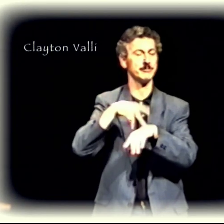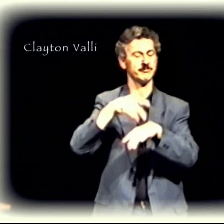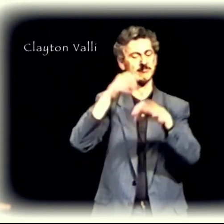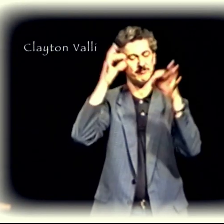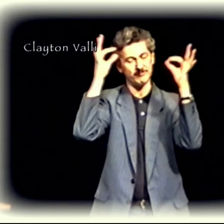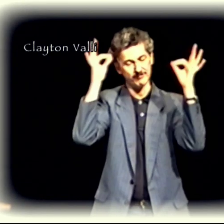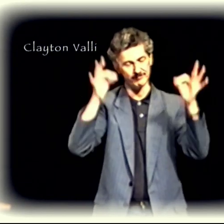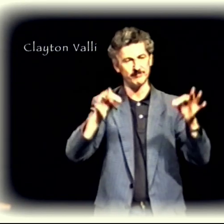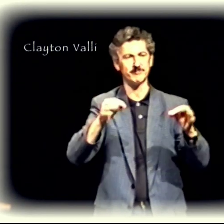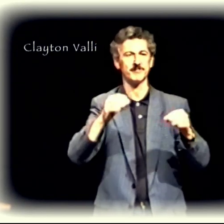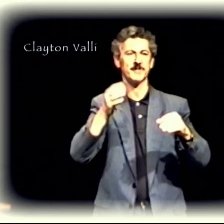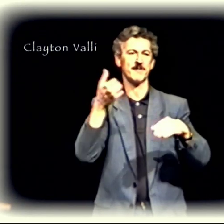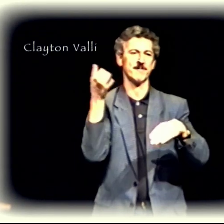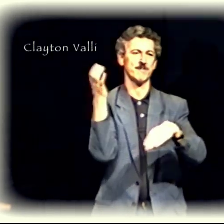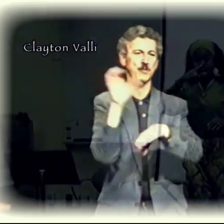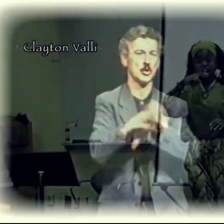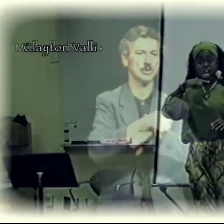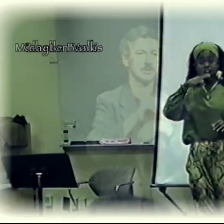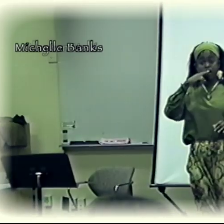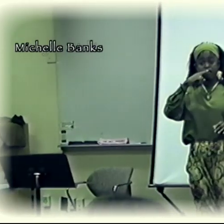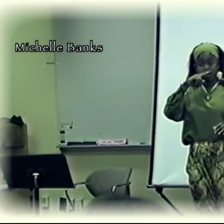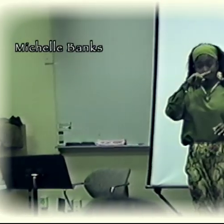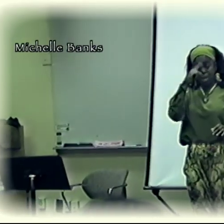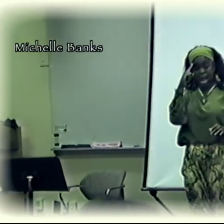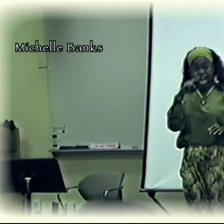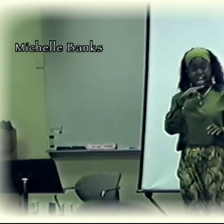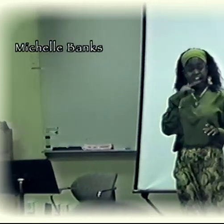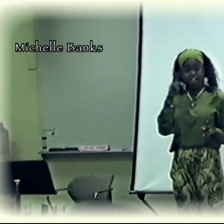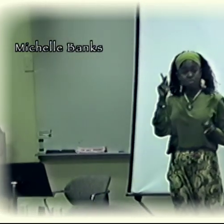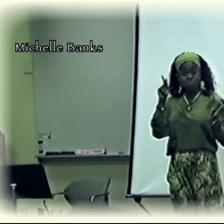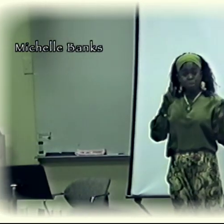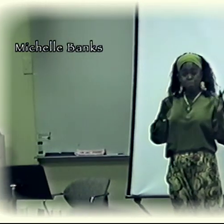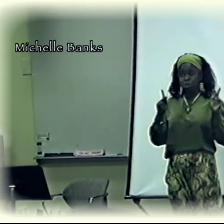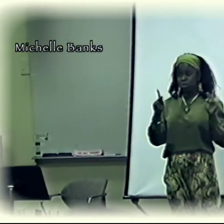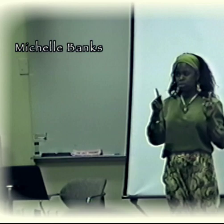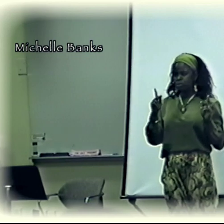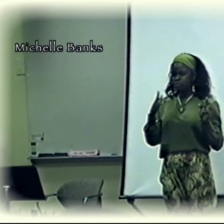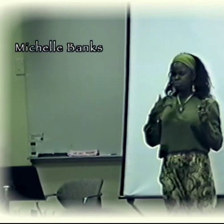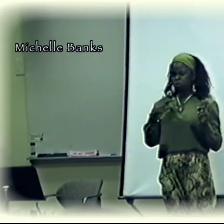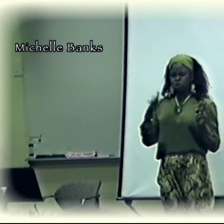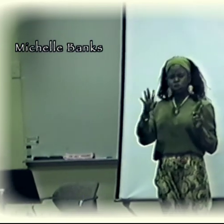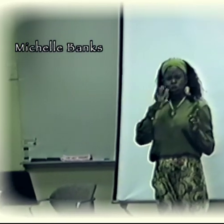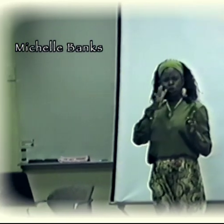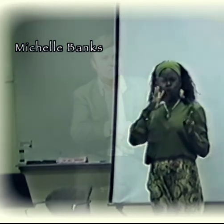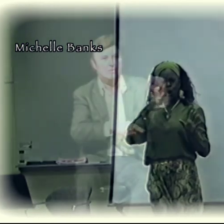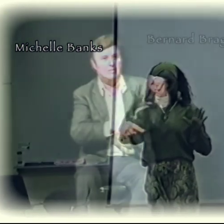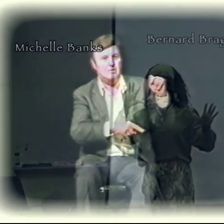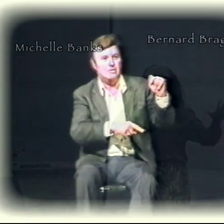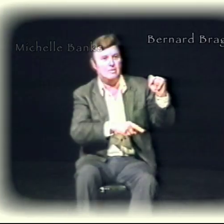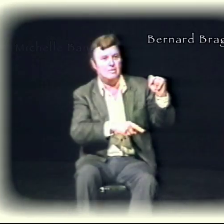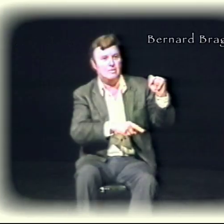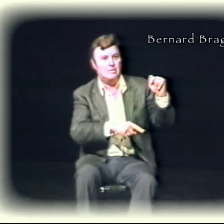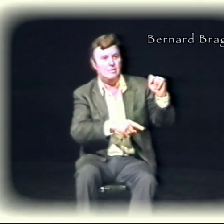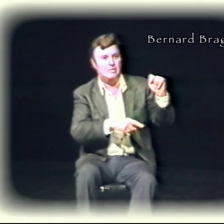Peter had moved to Chicago in 1990, and there I was, a hearing person running this deaf poetry series.